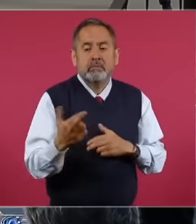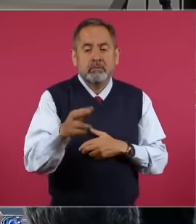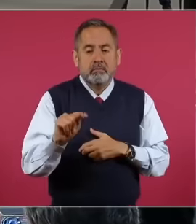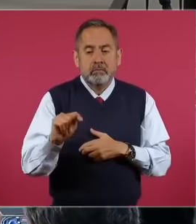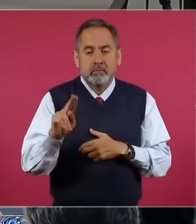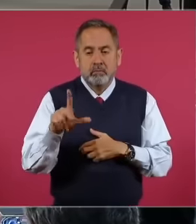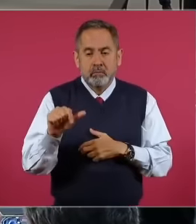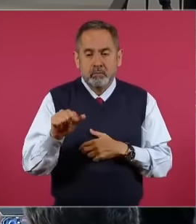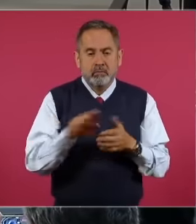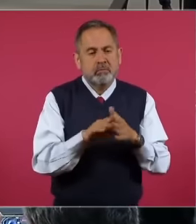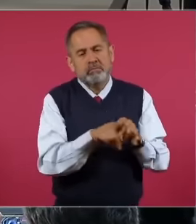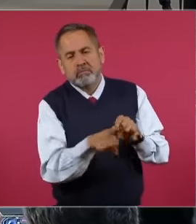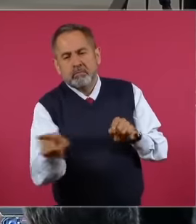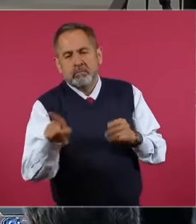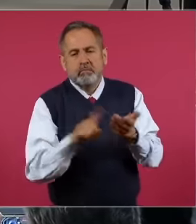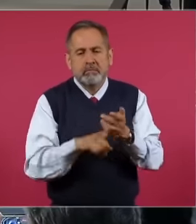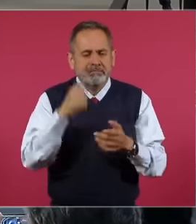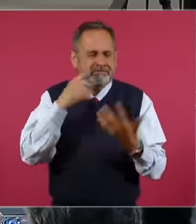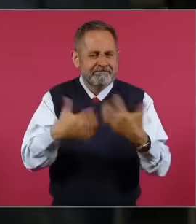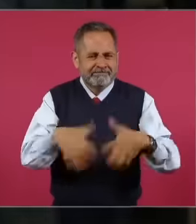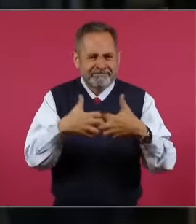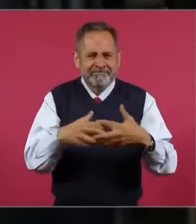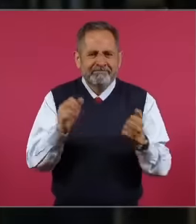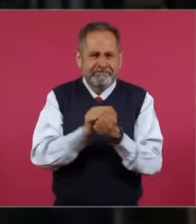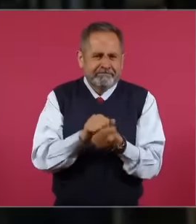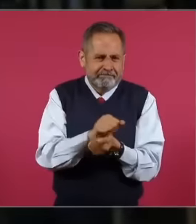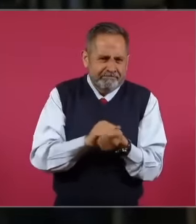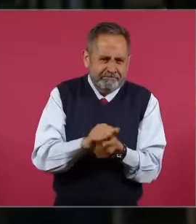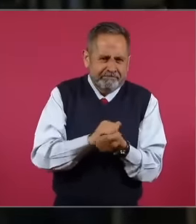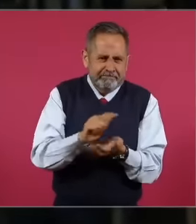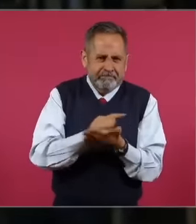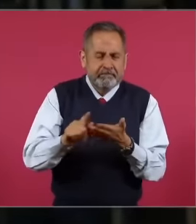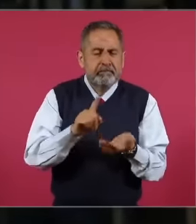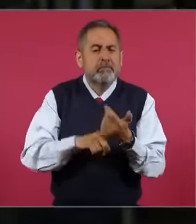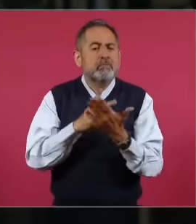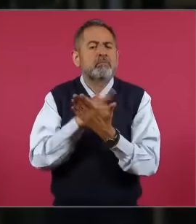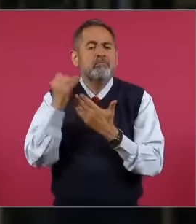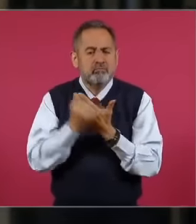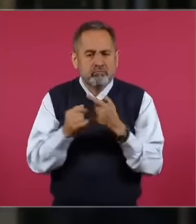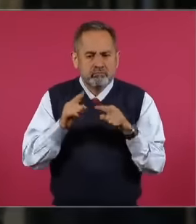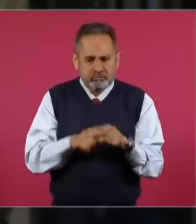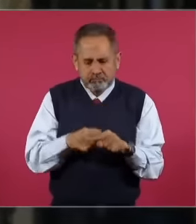also towards a plant. of wastewater treatments, the project was to cost